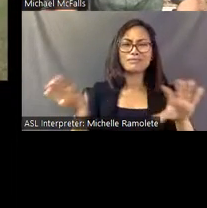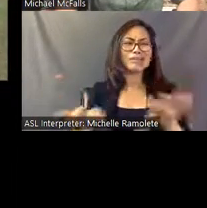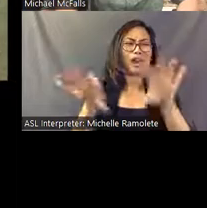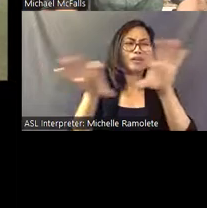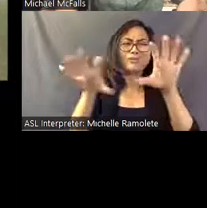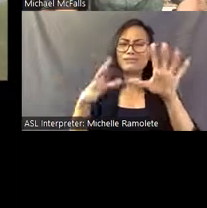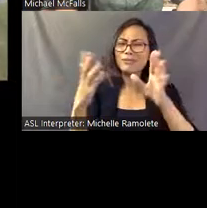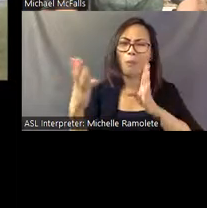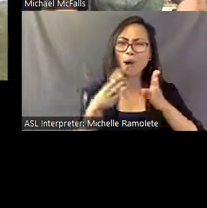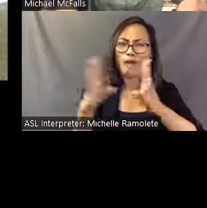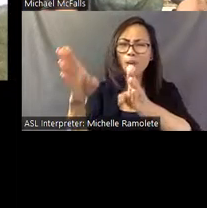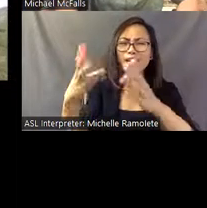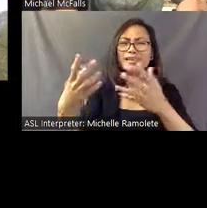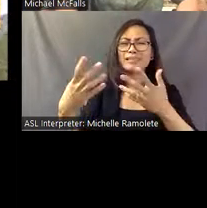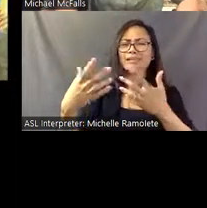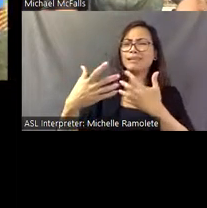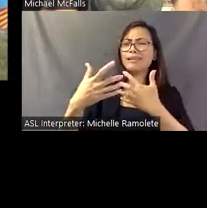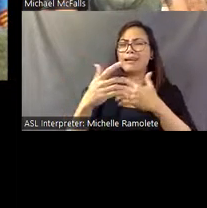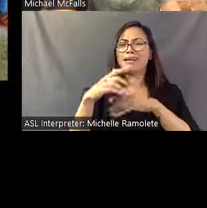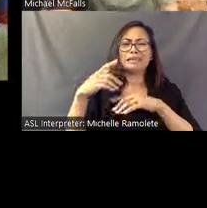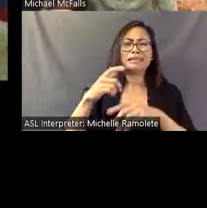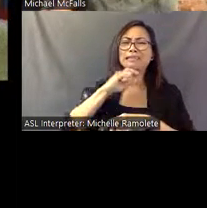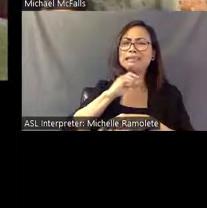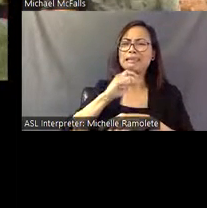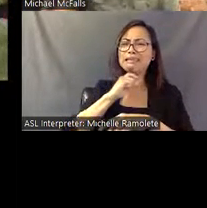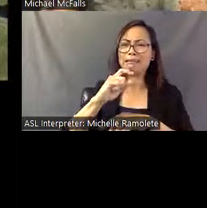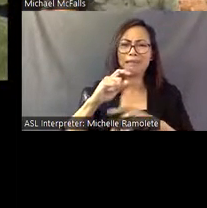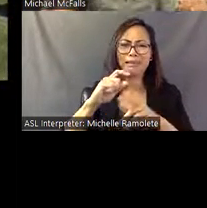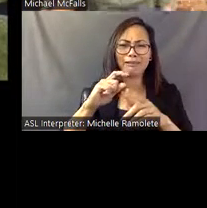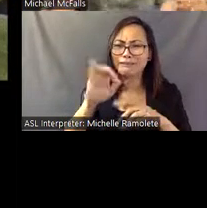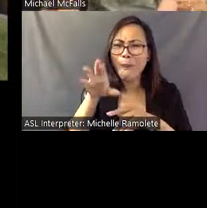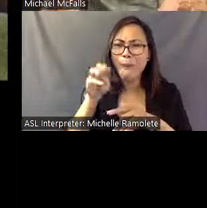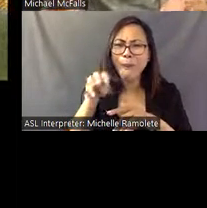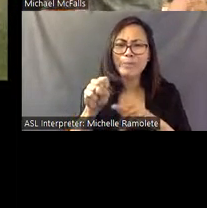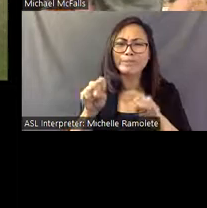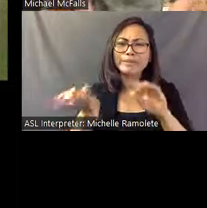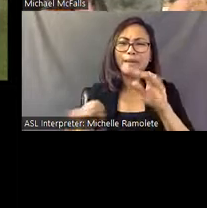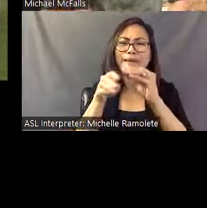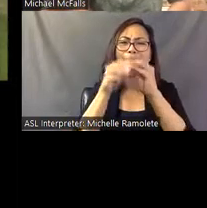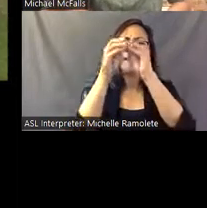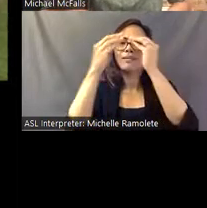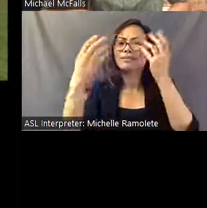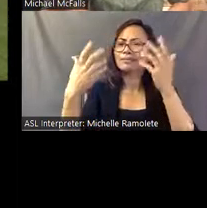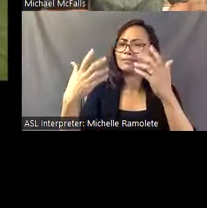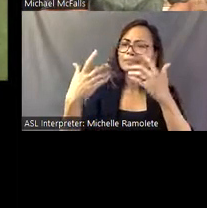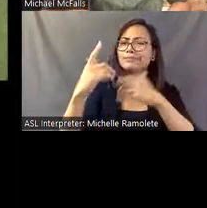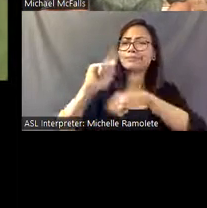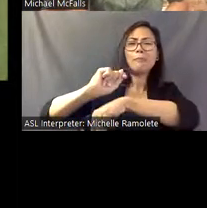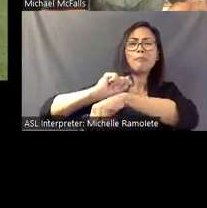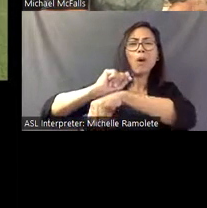steel forms, with Oriental or with- or ornamental, excuse me- temples and pagodas. "What is Pasaquan?"